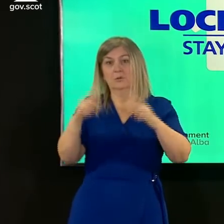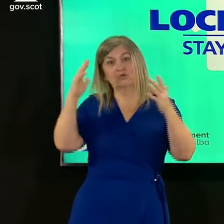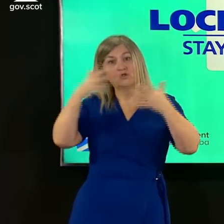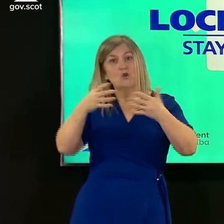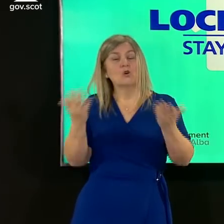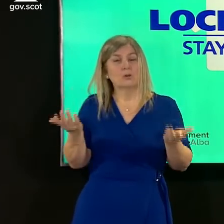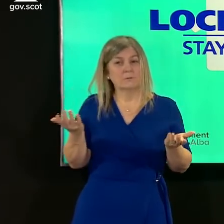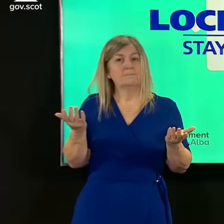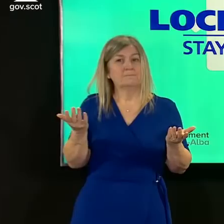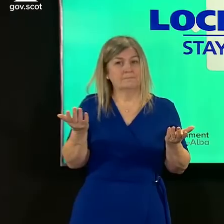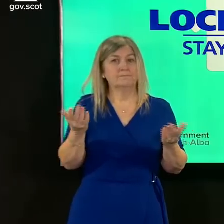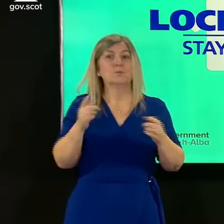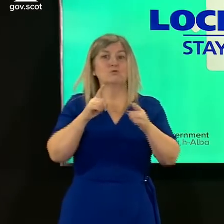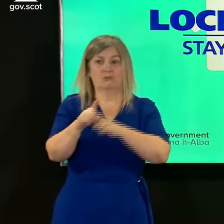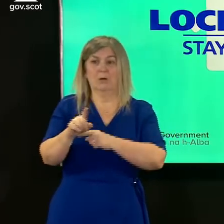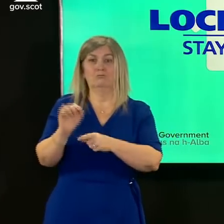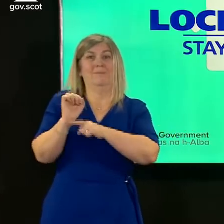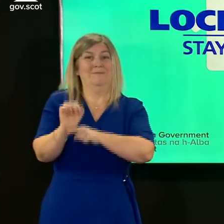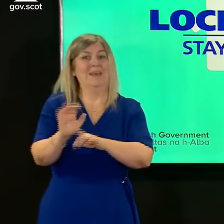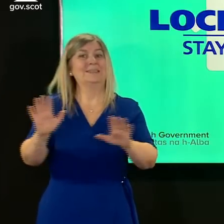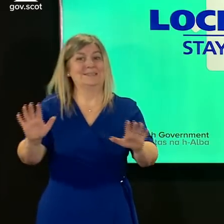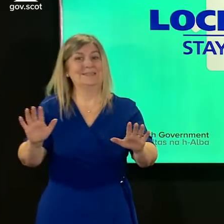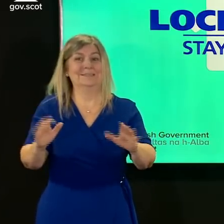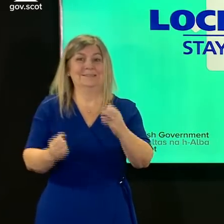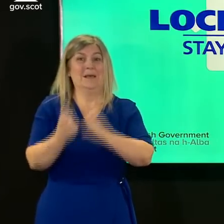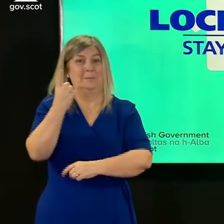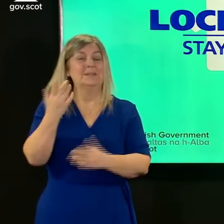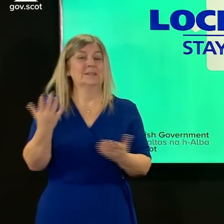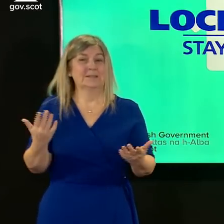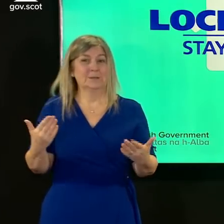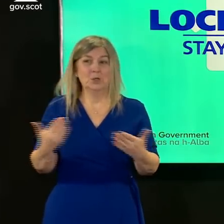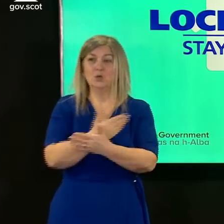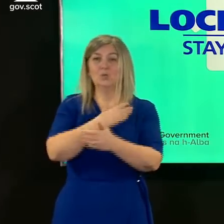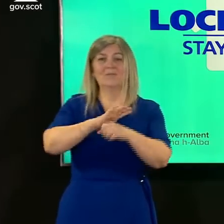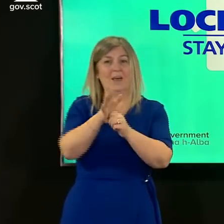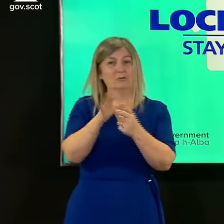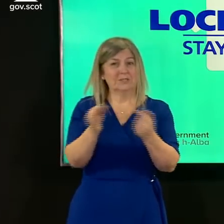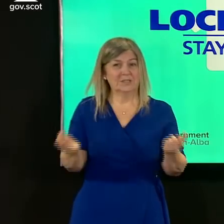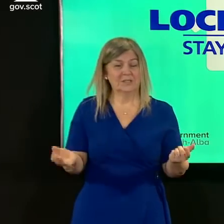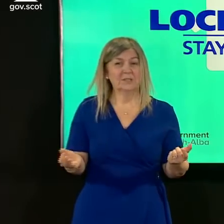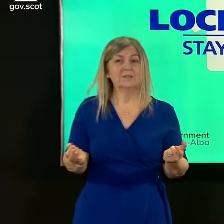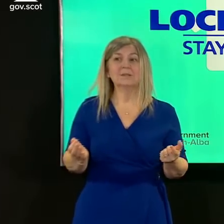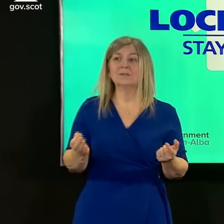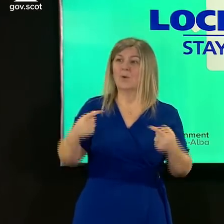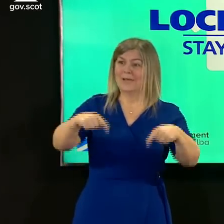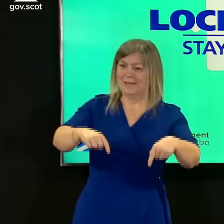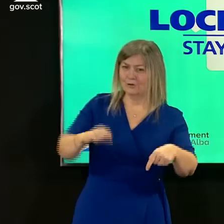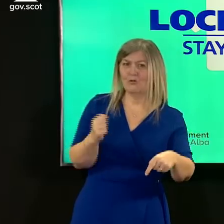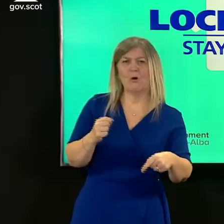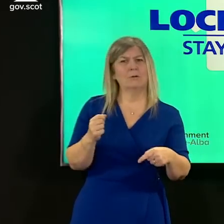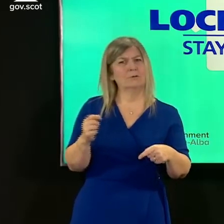and as everyone works so hard to suppress case levels here in scotland it is important that